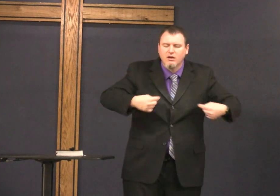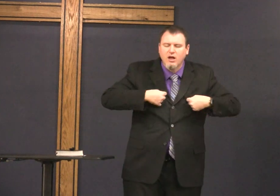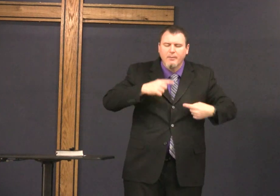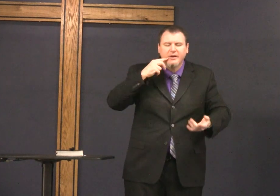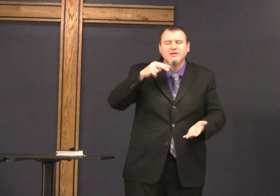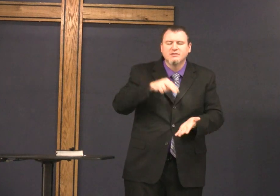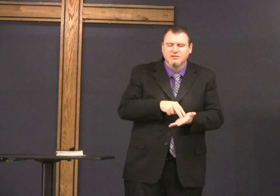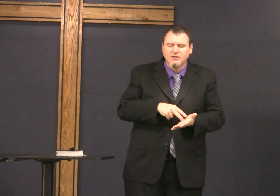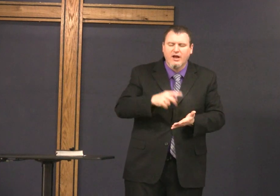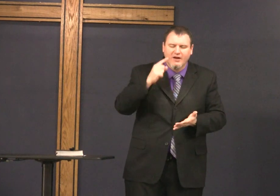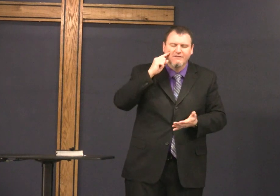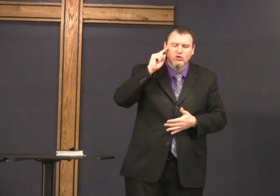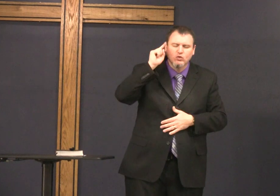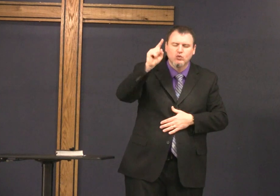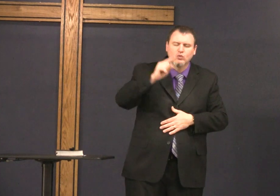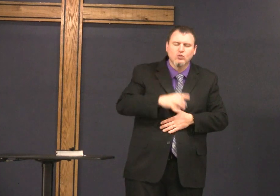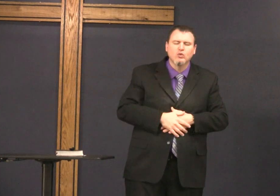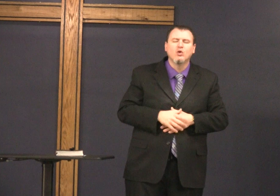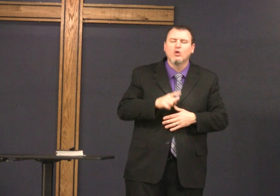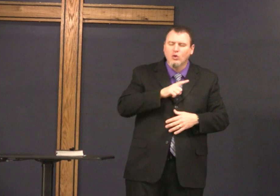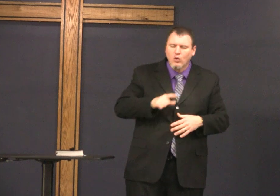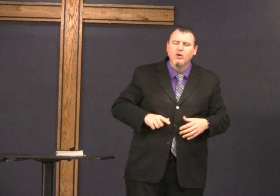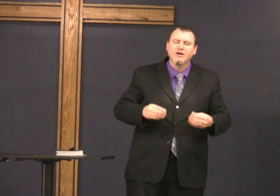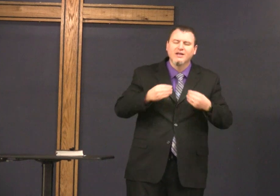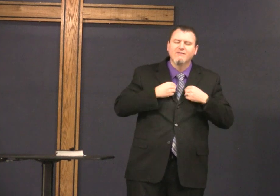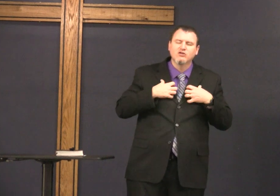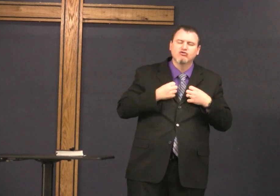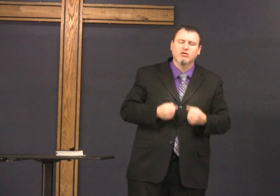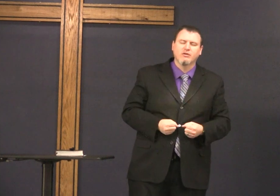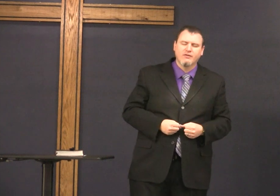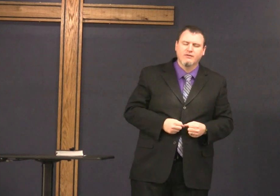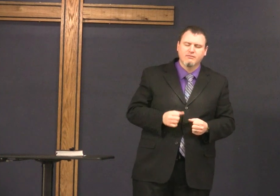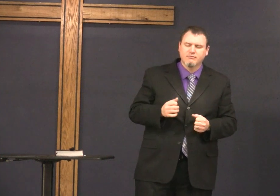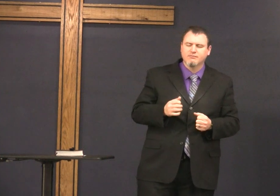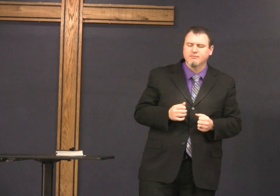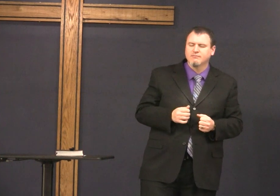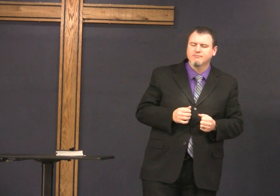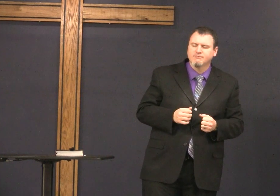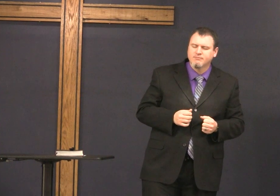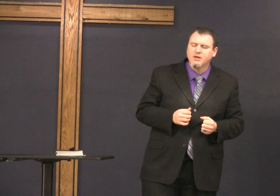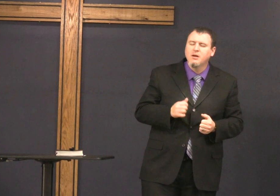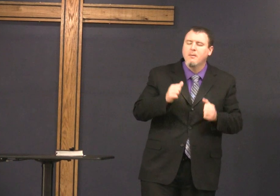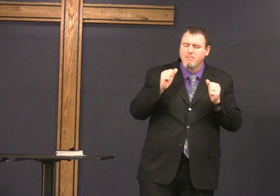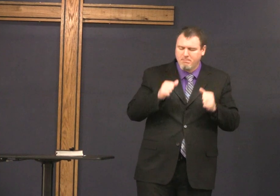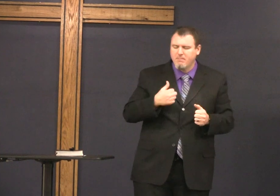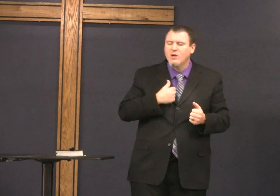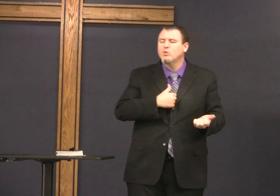doesn't care what we think I know that I'm going to stand because the Lord will give me strength